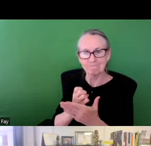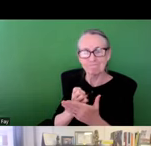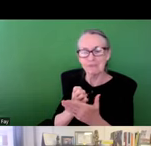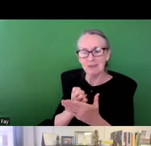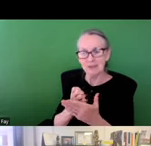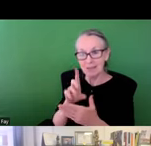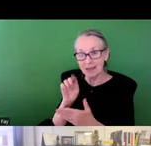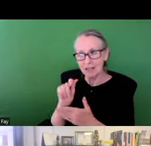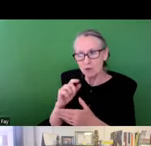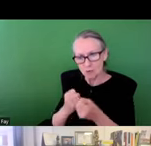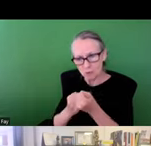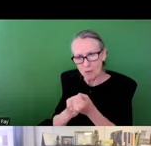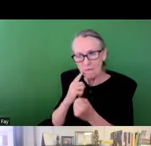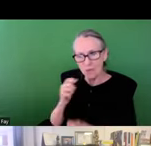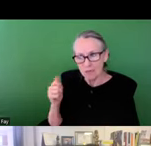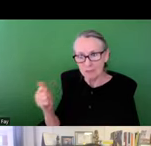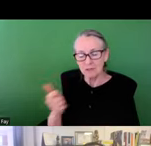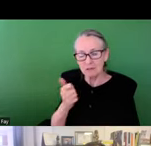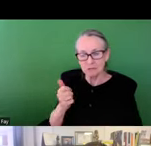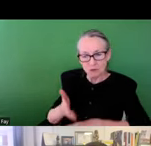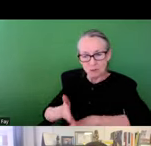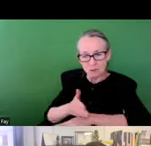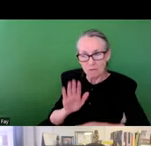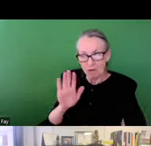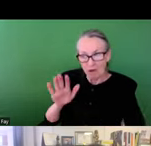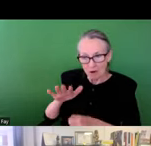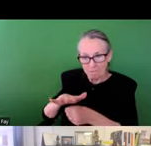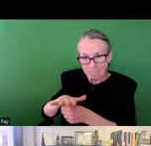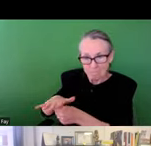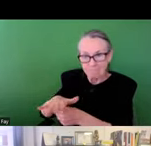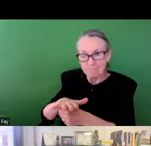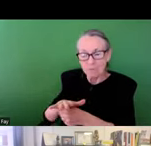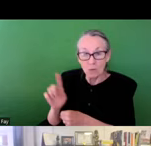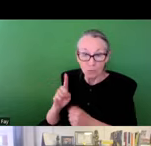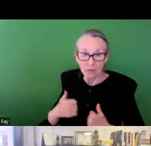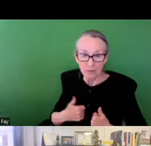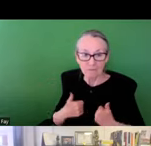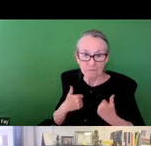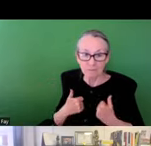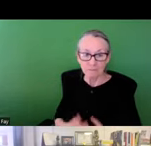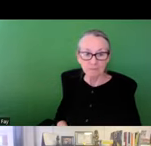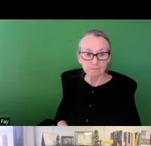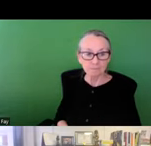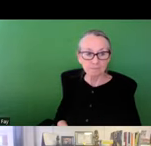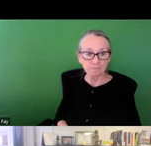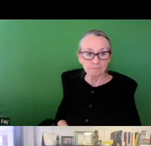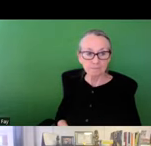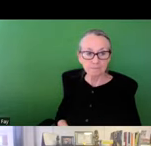to fill these data gaps but then to leverage that data to advocate on their own behalf in terms of improvements